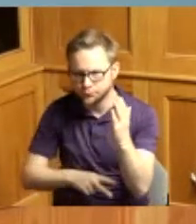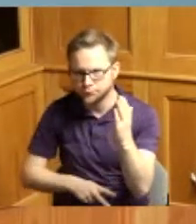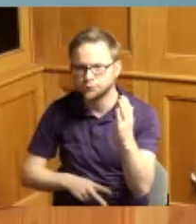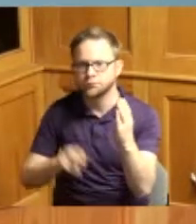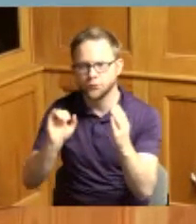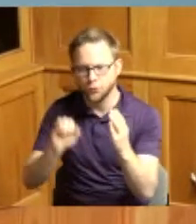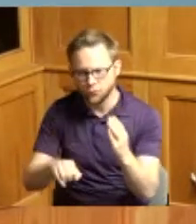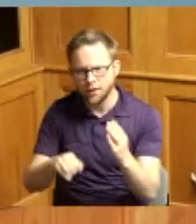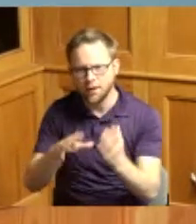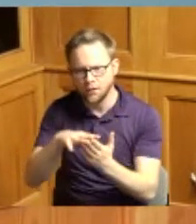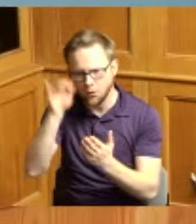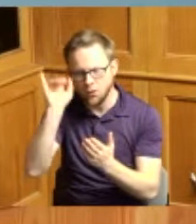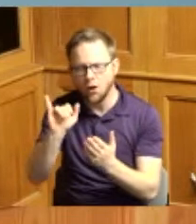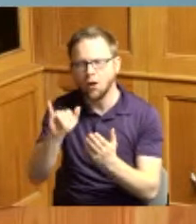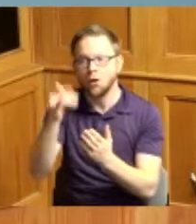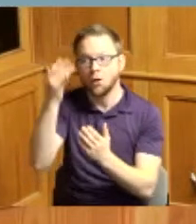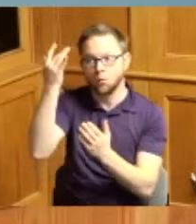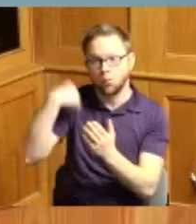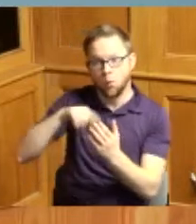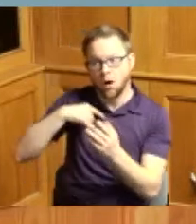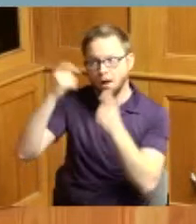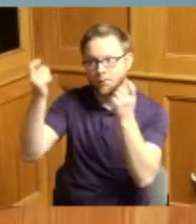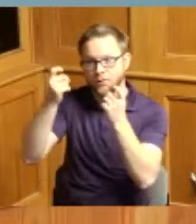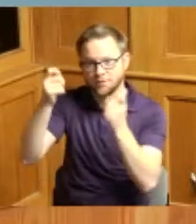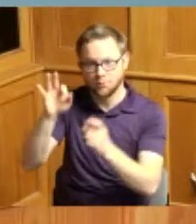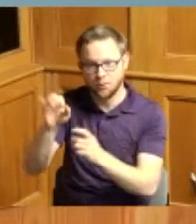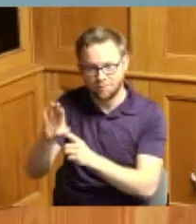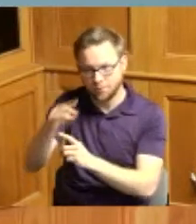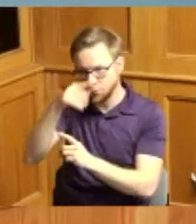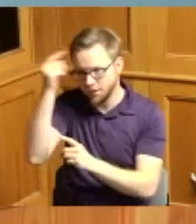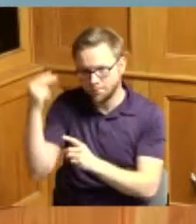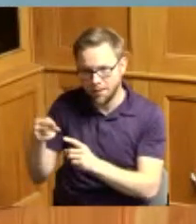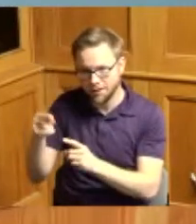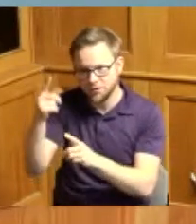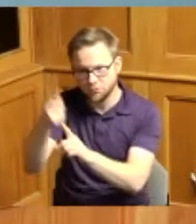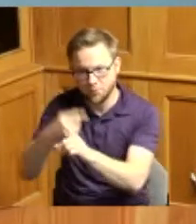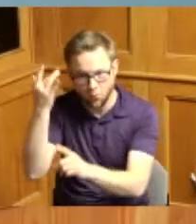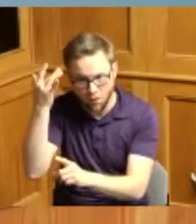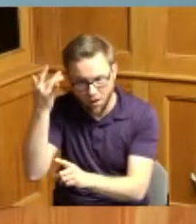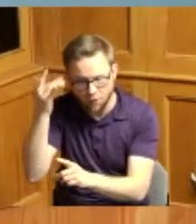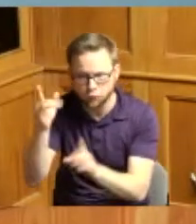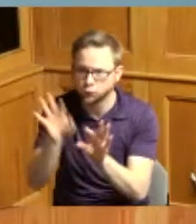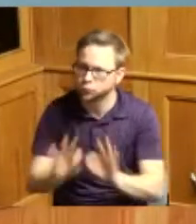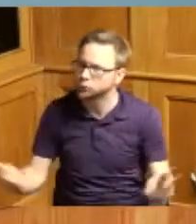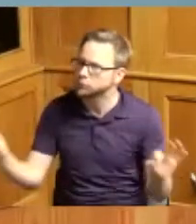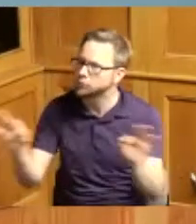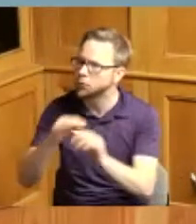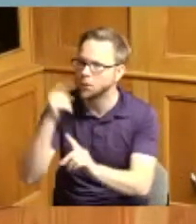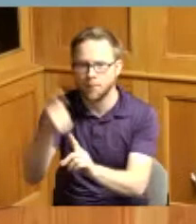us celebrating this is such important month in black history and as I said it's in our